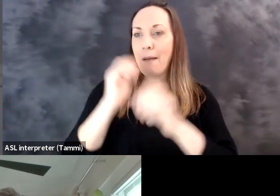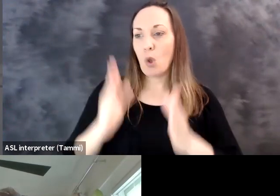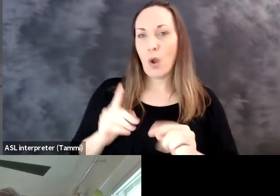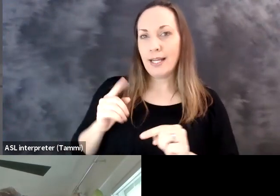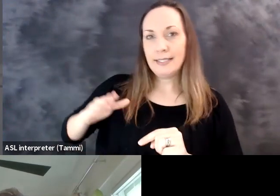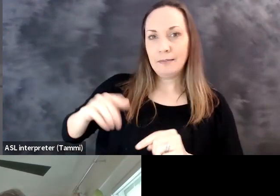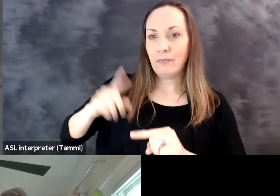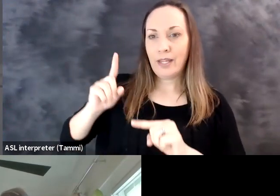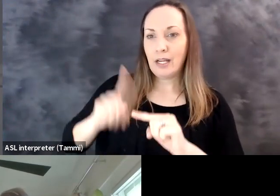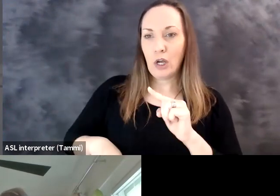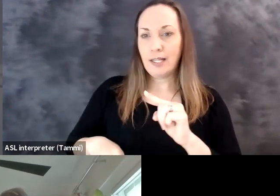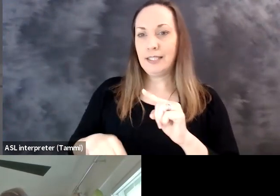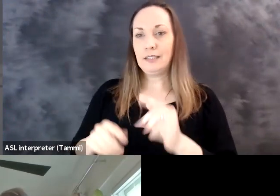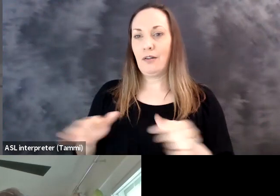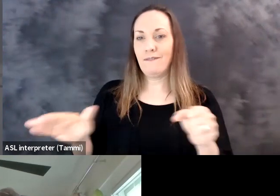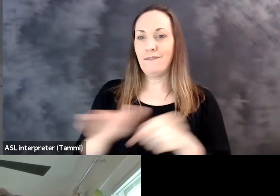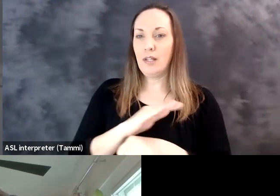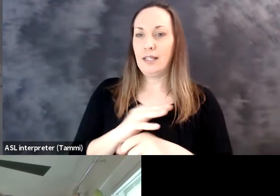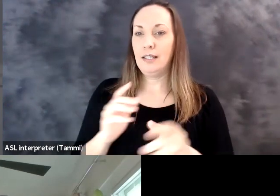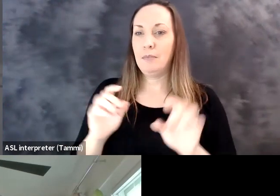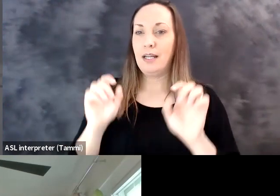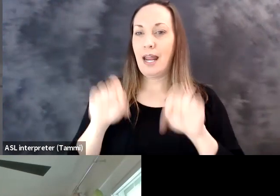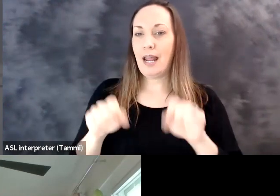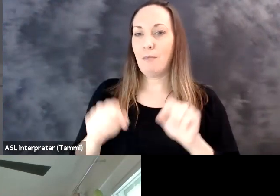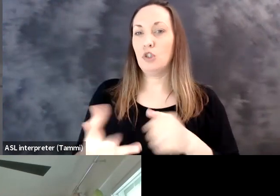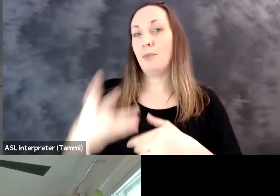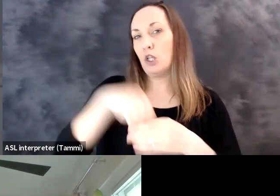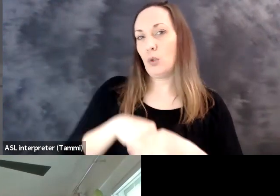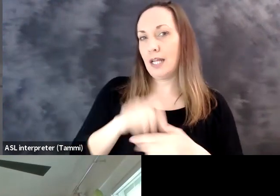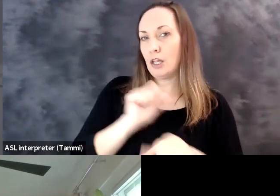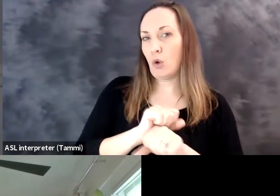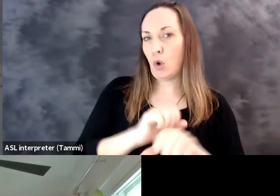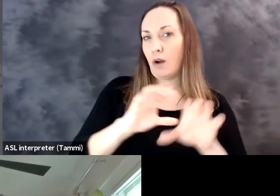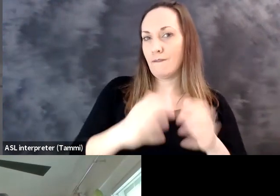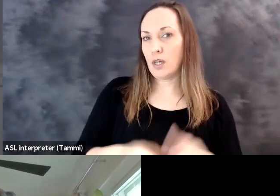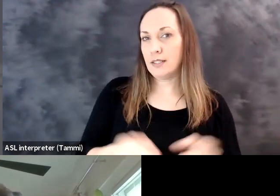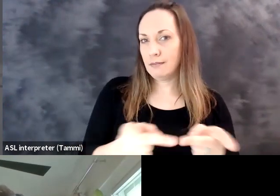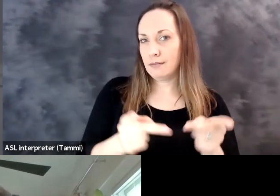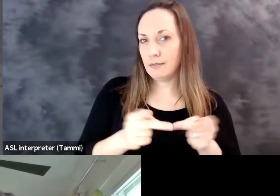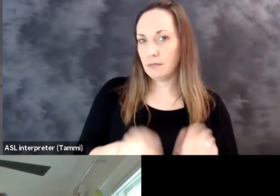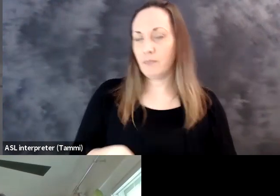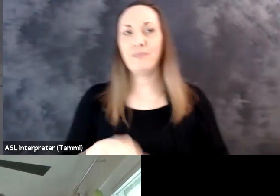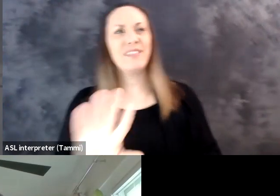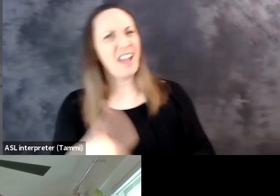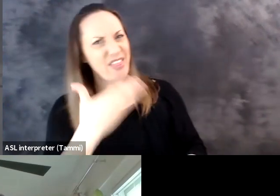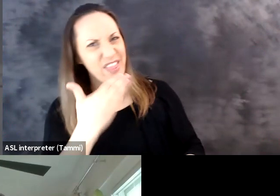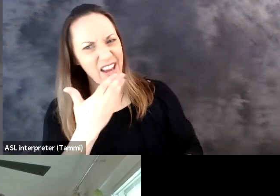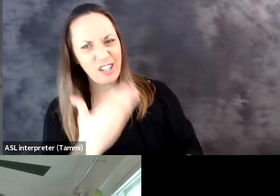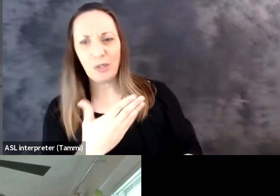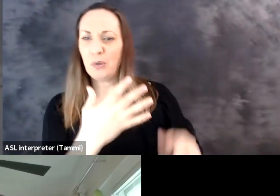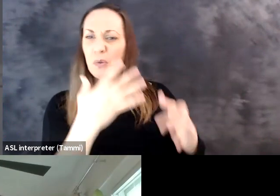possibilities, especially for employees who have yet to be fully enabled and included in the workforce. Thank you. Christ: Lauren, thank you so far.